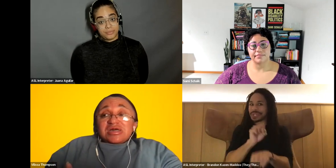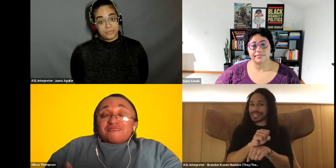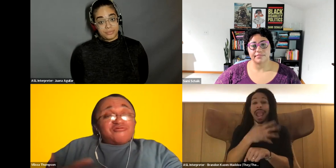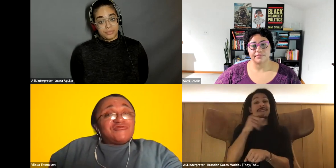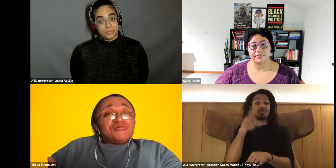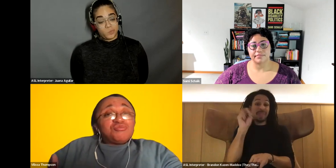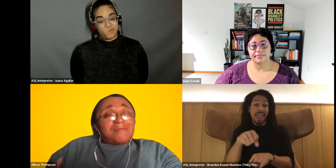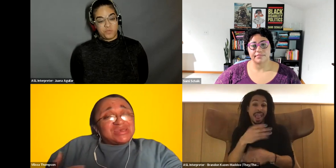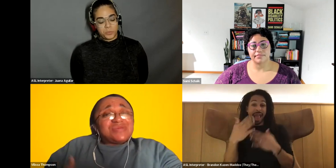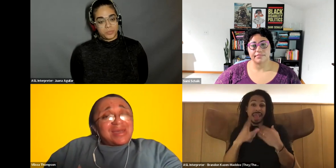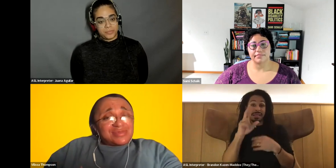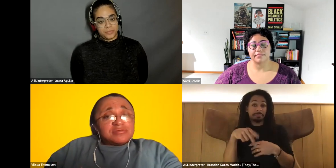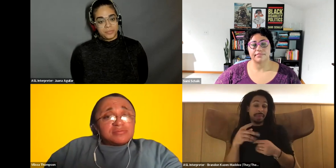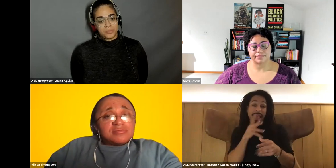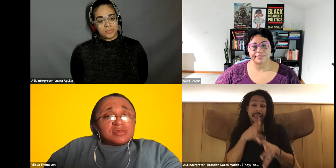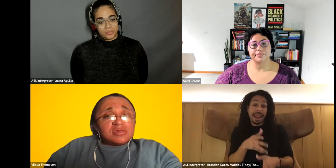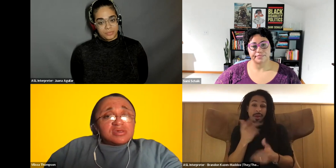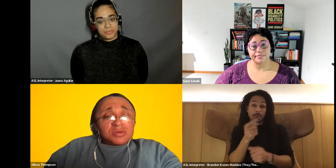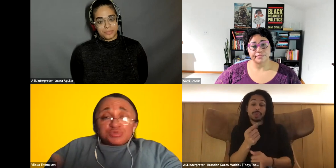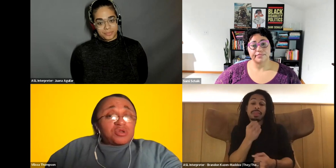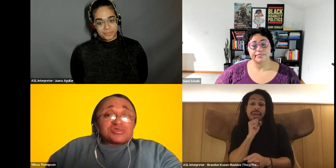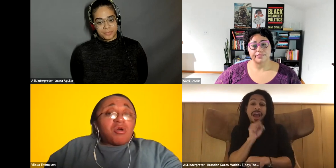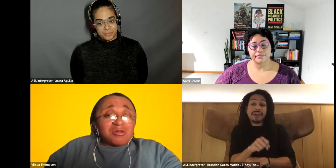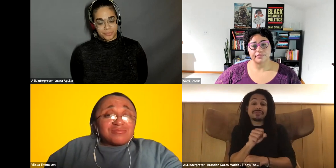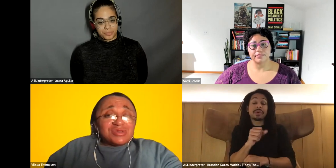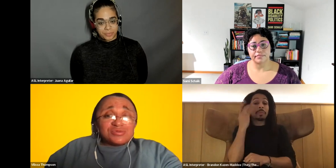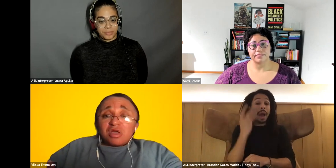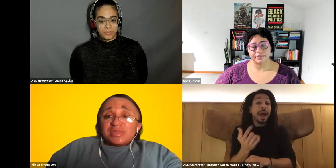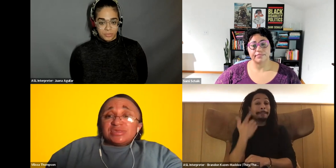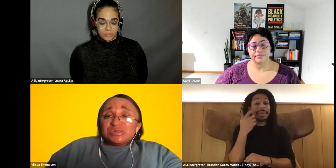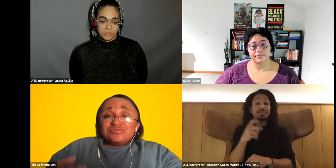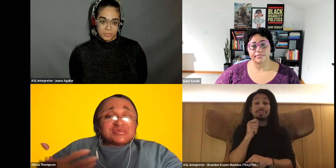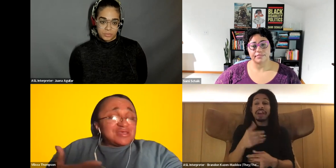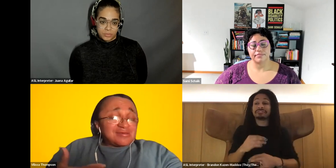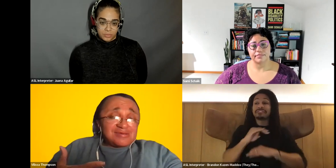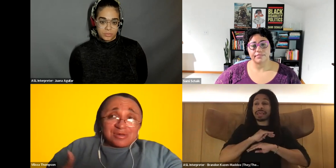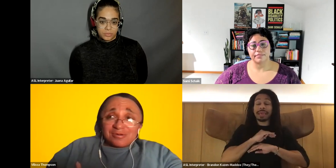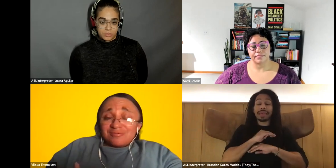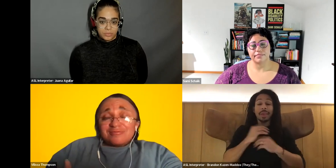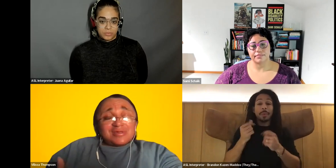Vilissa Thompson: fulfill what makes you happy. Vilissa Thompson: You know this work is hard, you know, to talk about the issues. You know